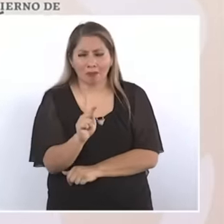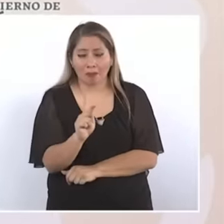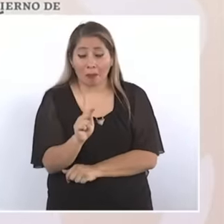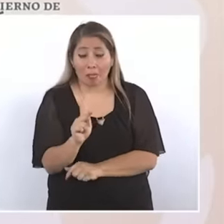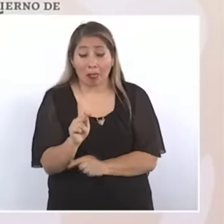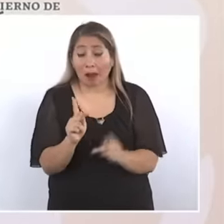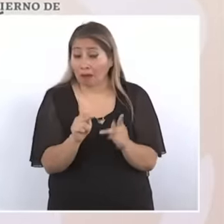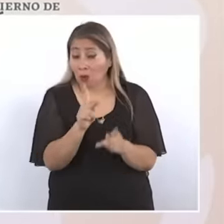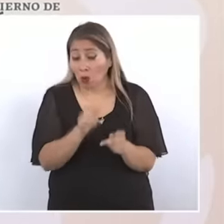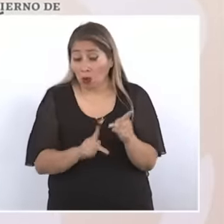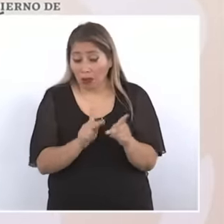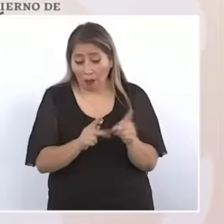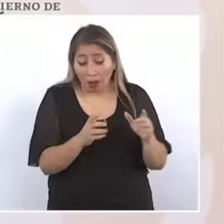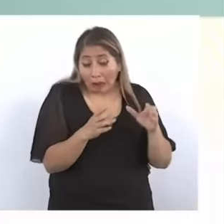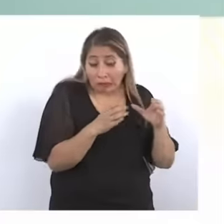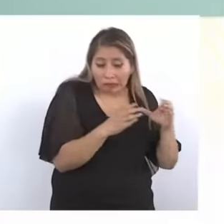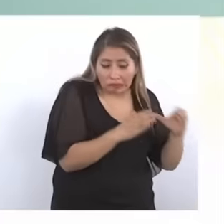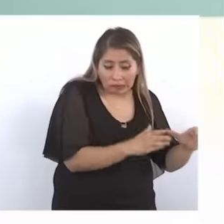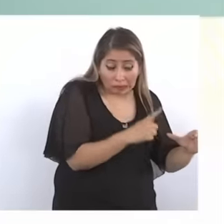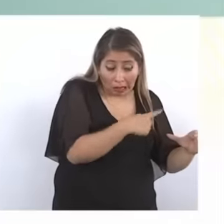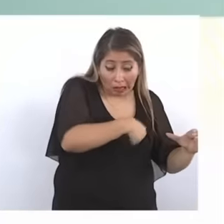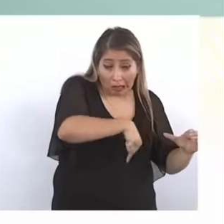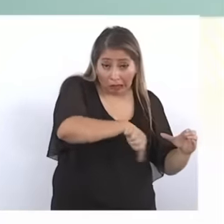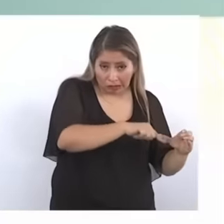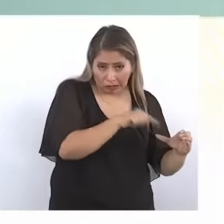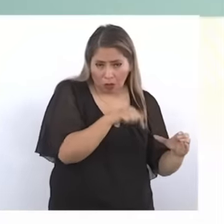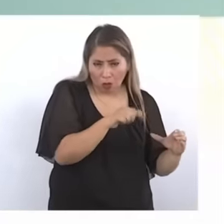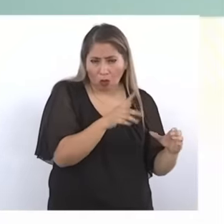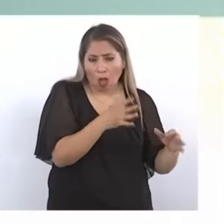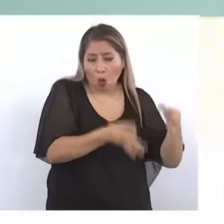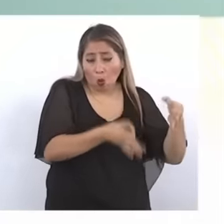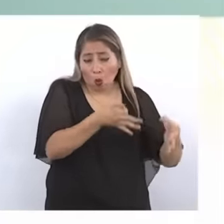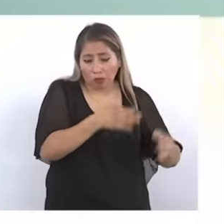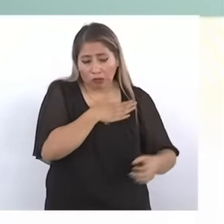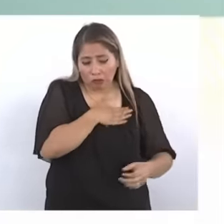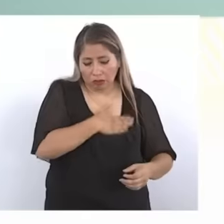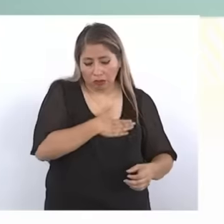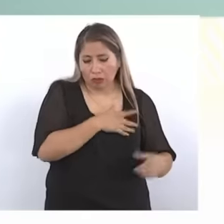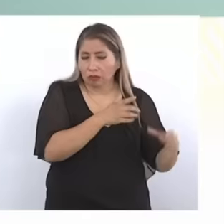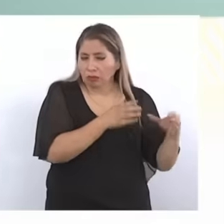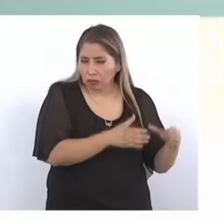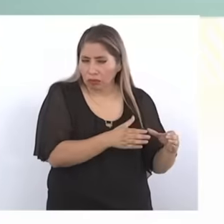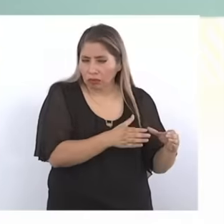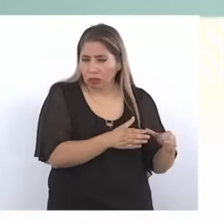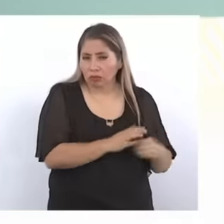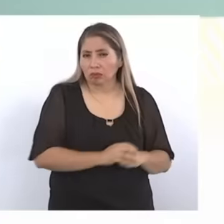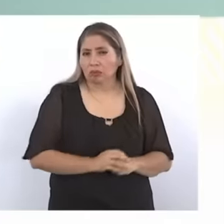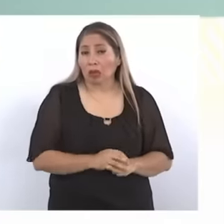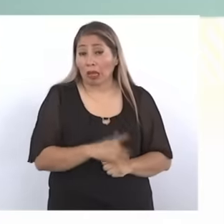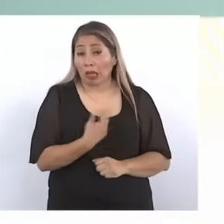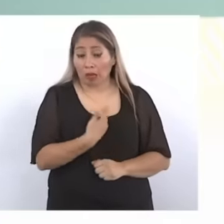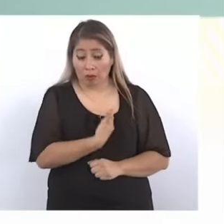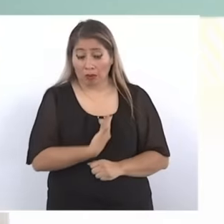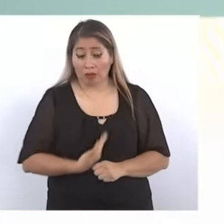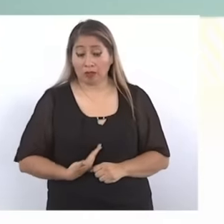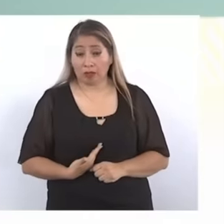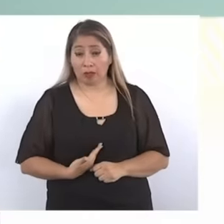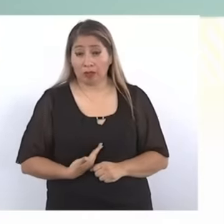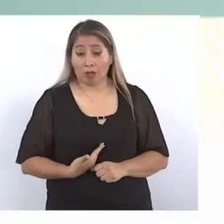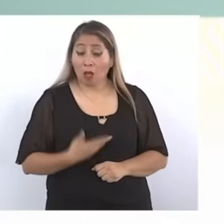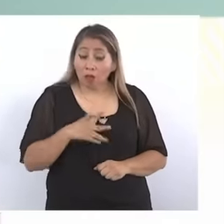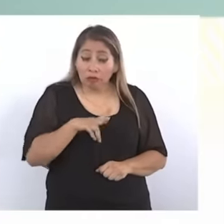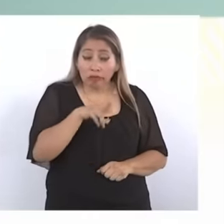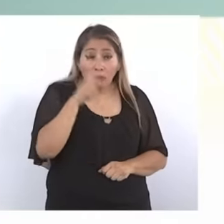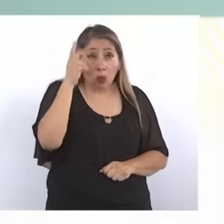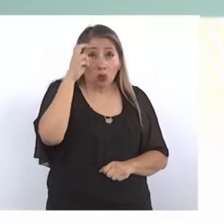that today is a reality with what President Andrés Manuel López Obrador has done.